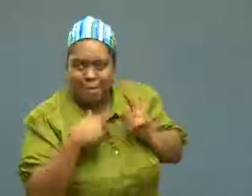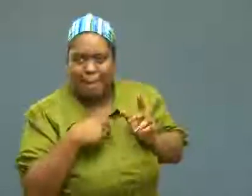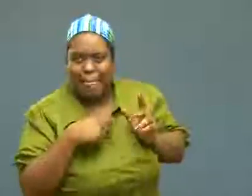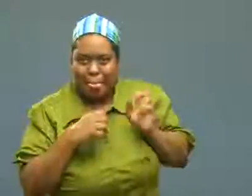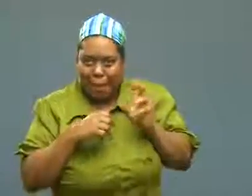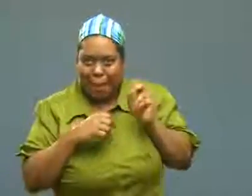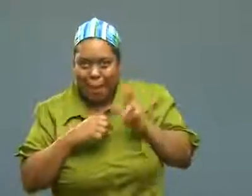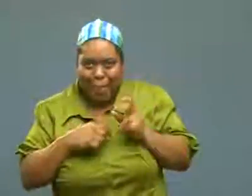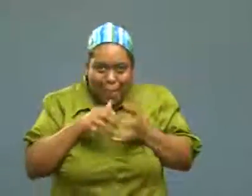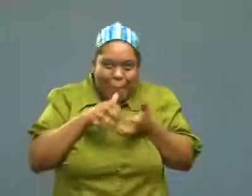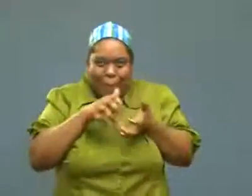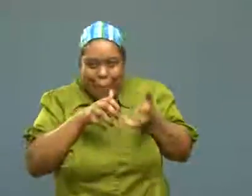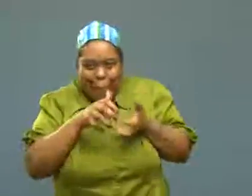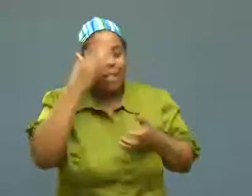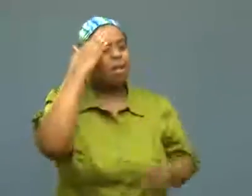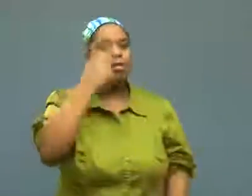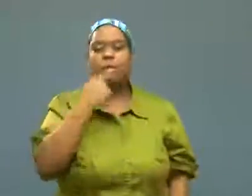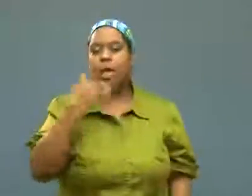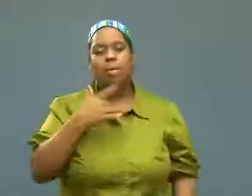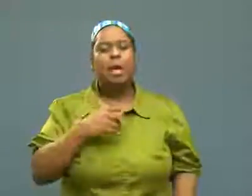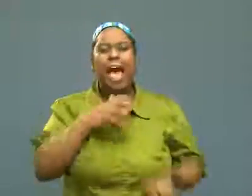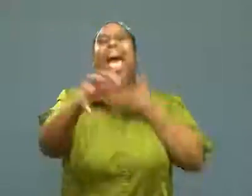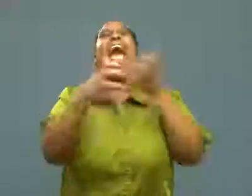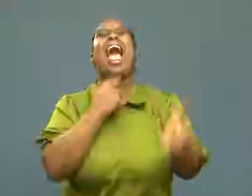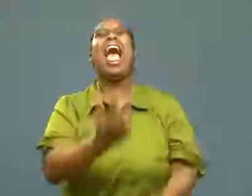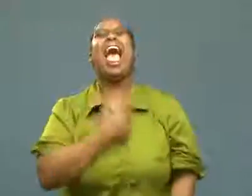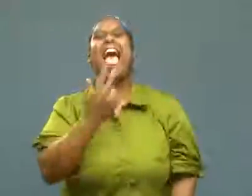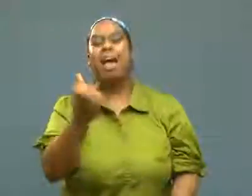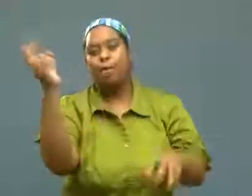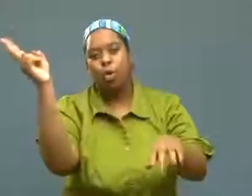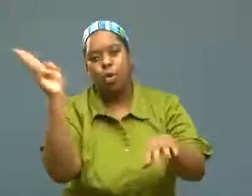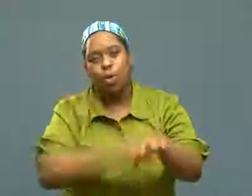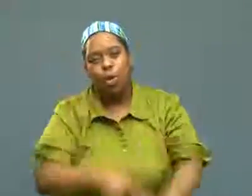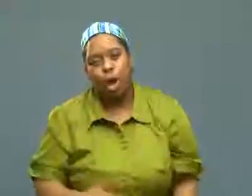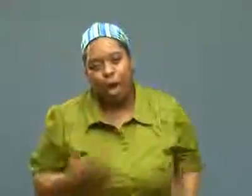I giggled, I tend to bust out laughing, of course.